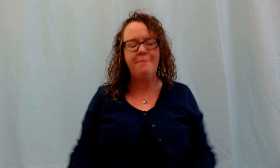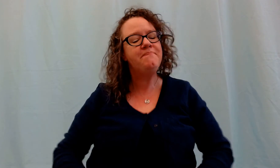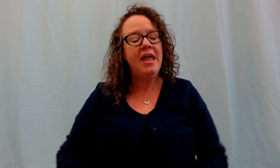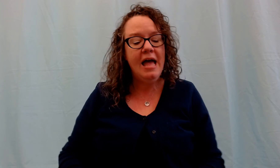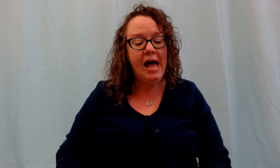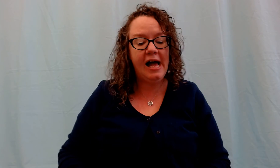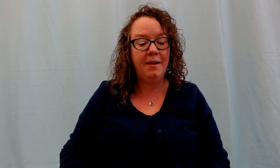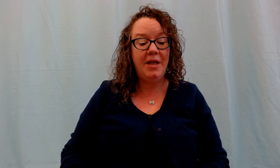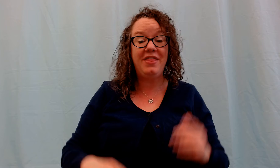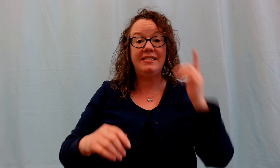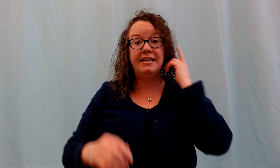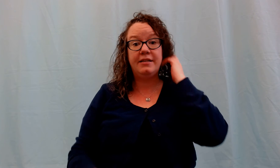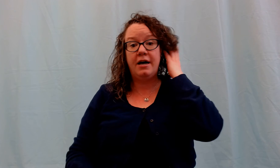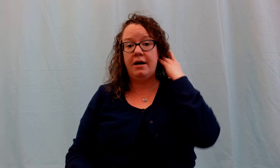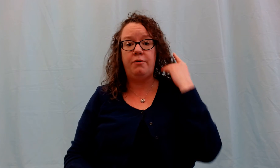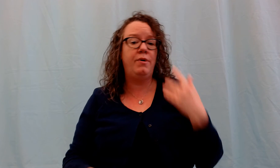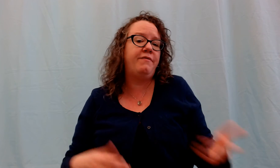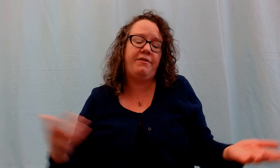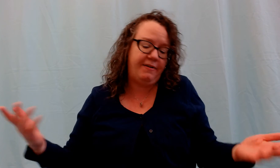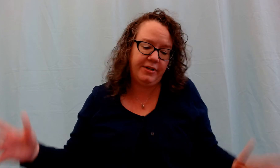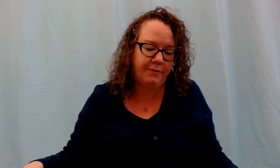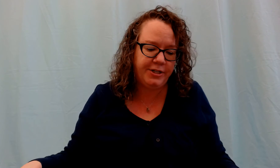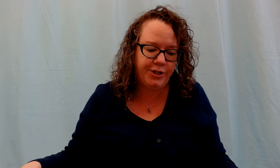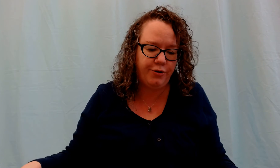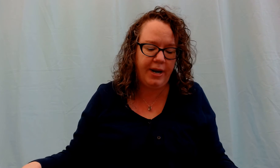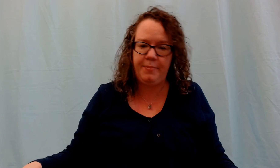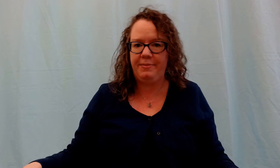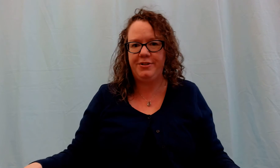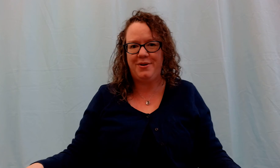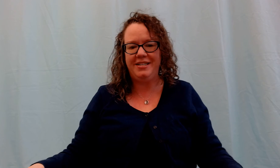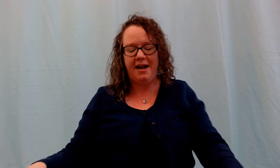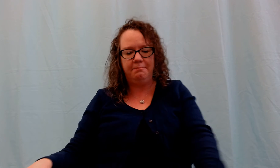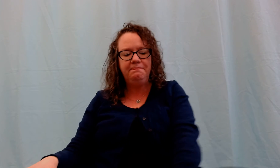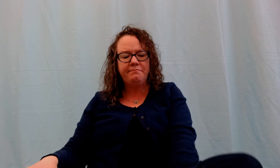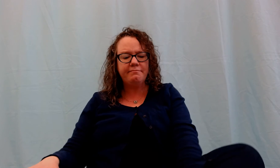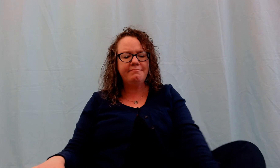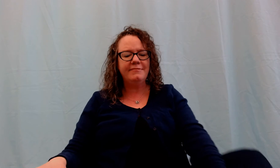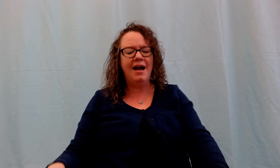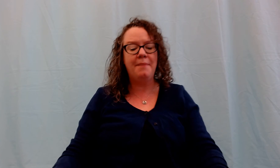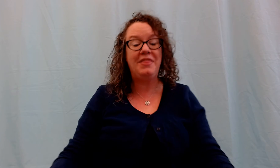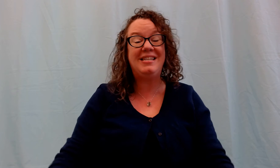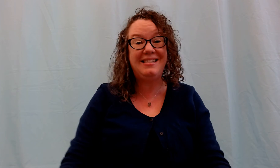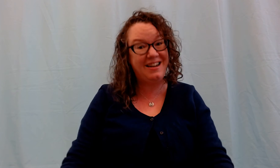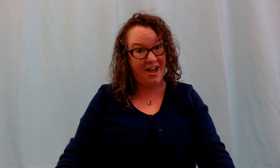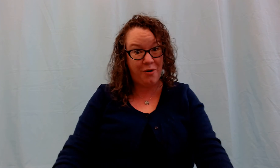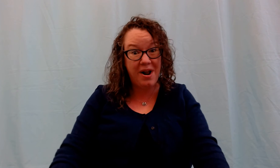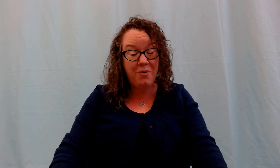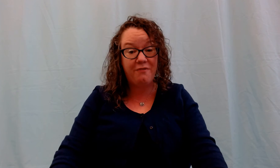This is uh one of our favorites that we do in baby storytime. This is another one where